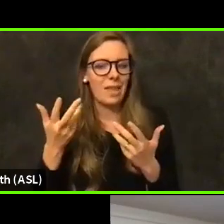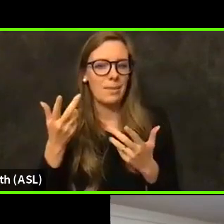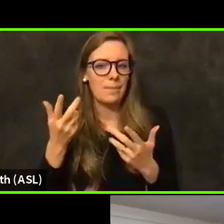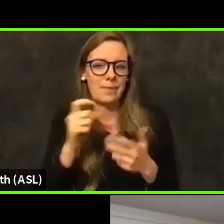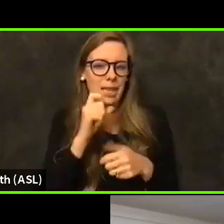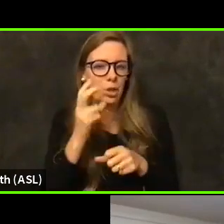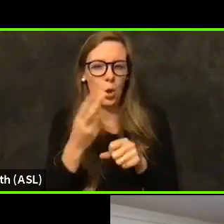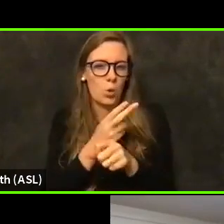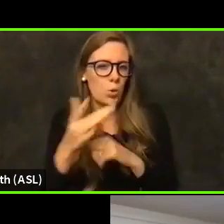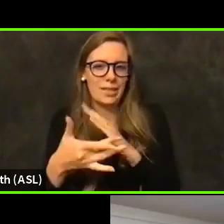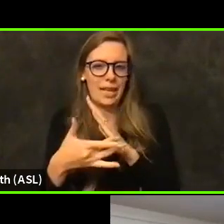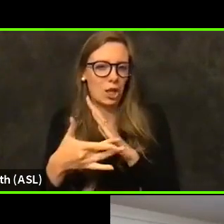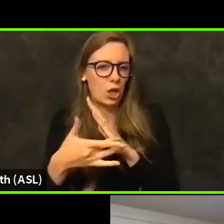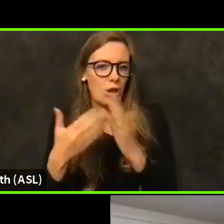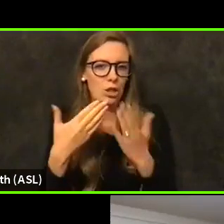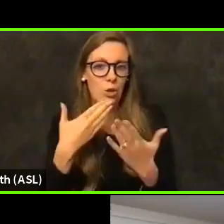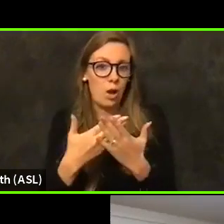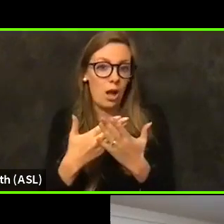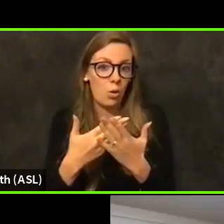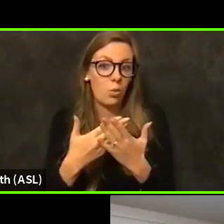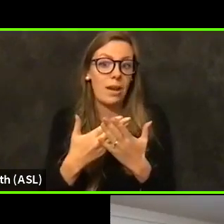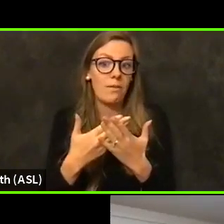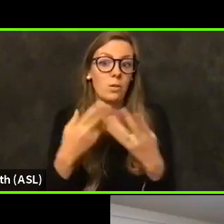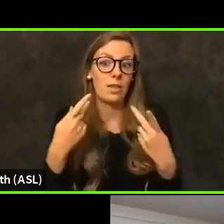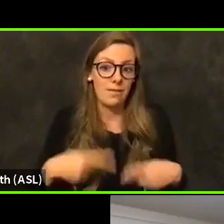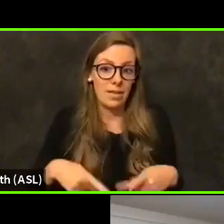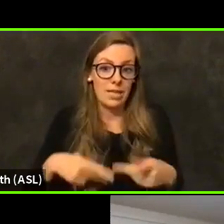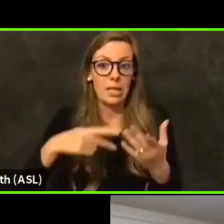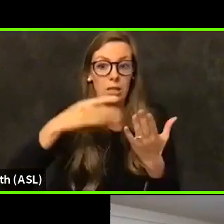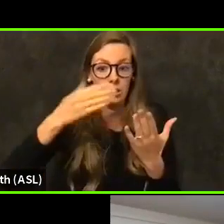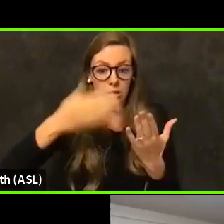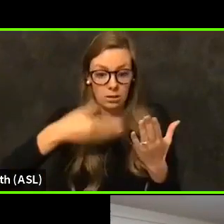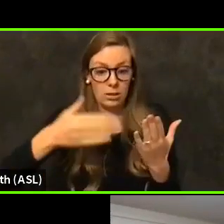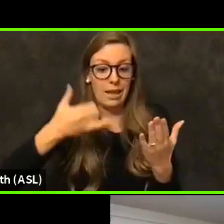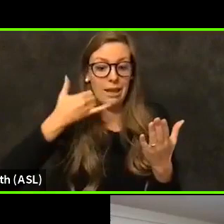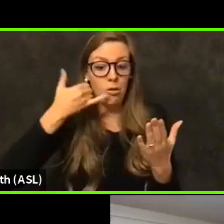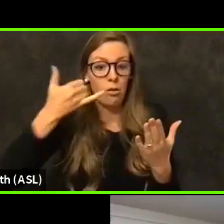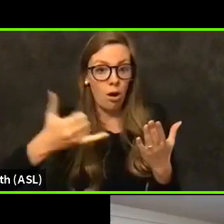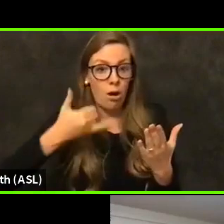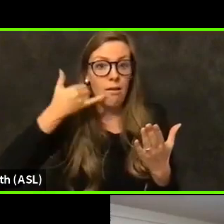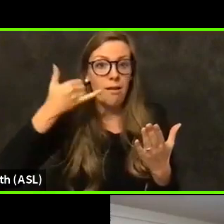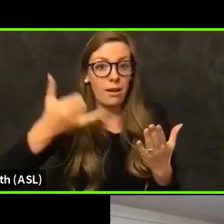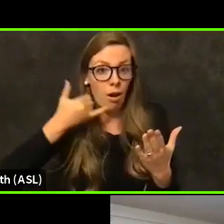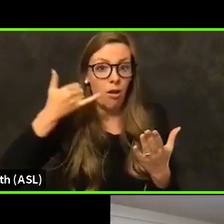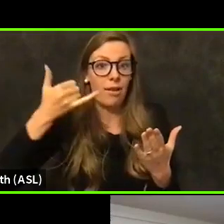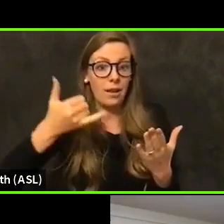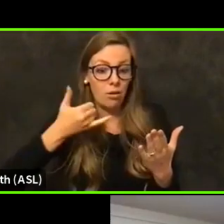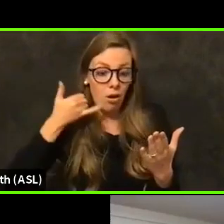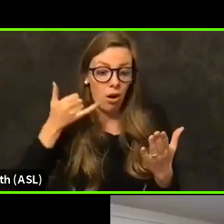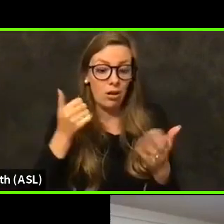We have to like physically go through the side of each individual patient individually.